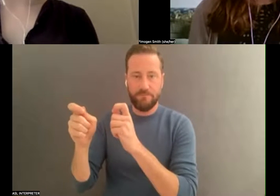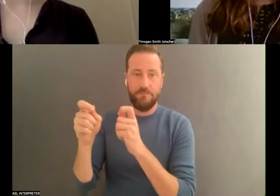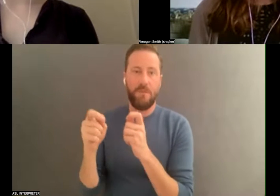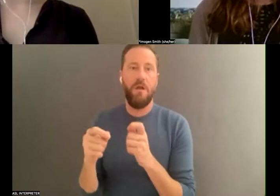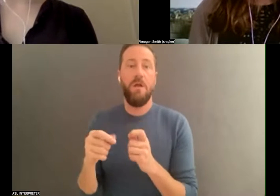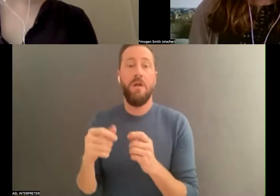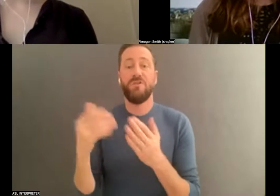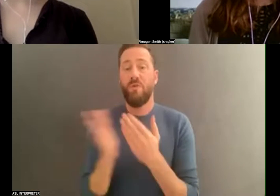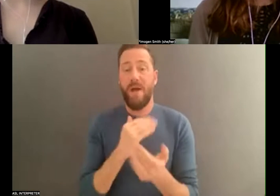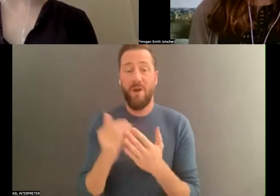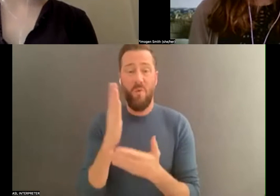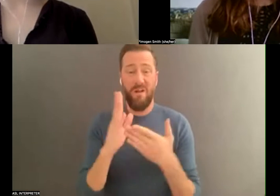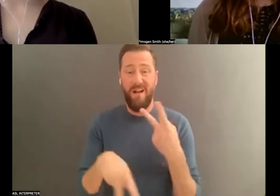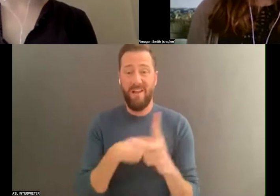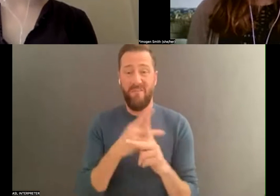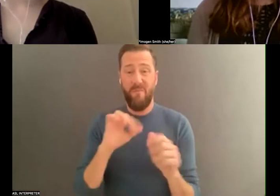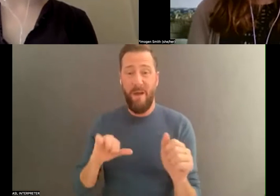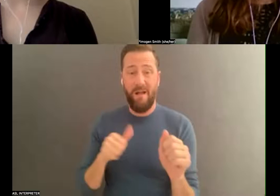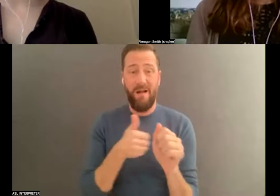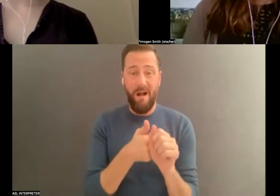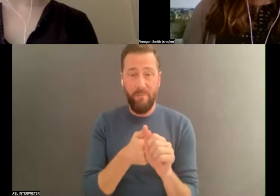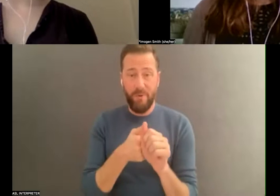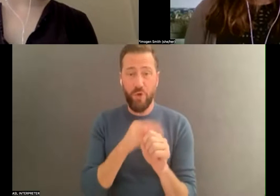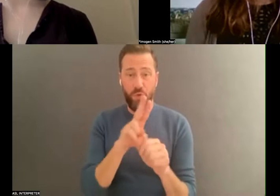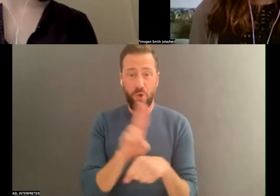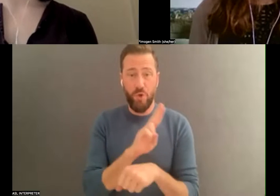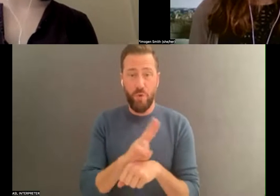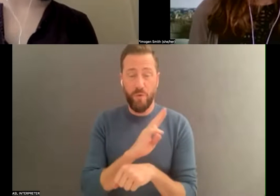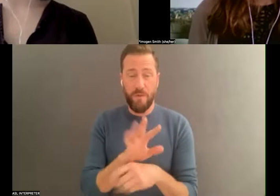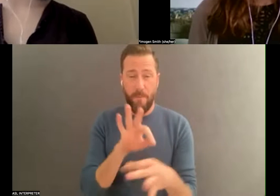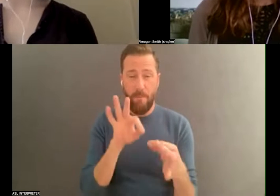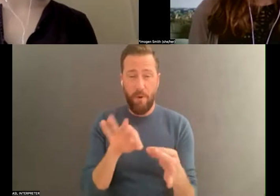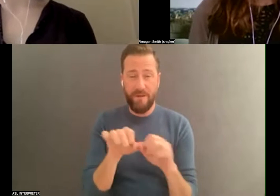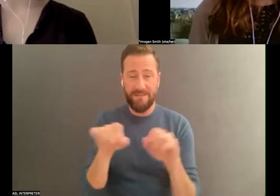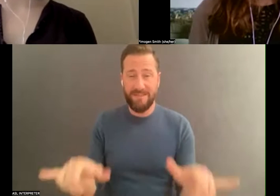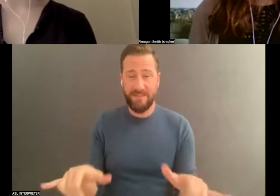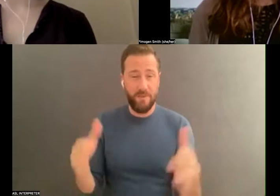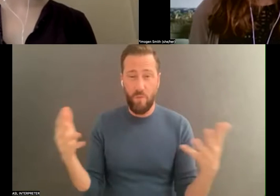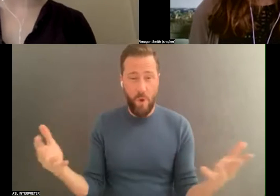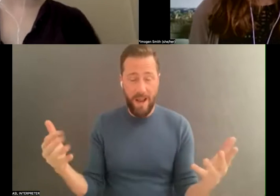backup you use, the ideal system is having one copy of your materials that you consider your